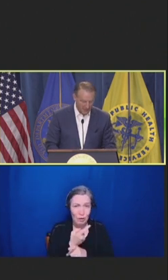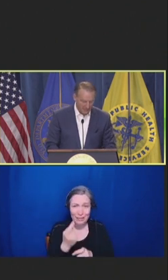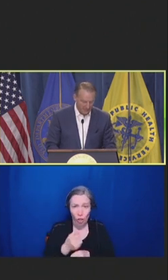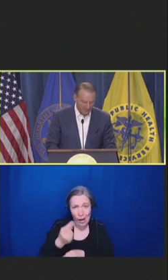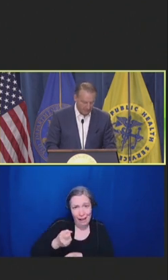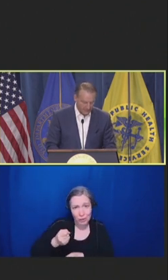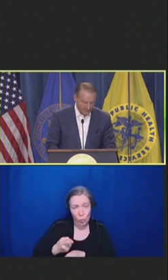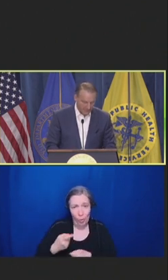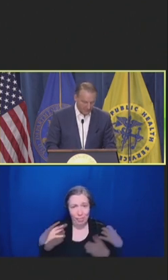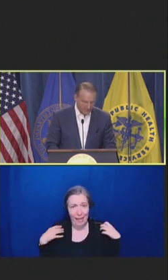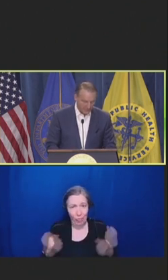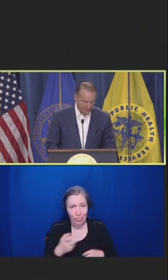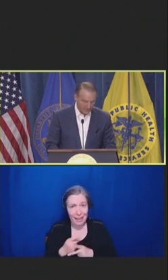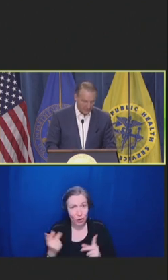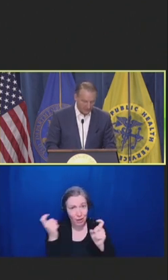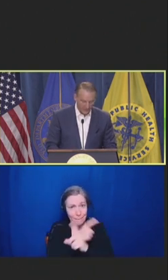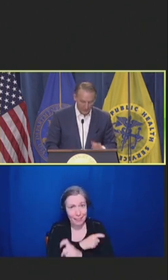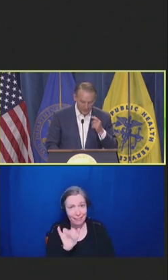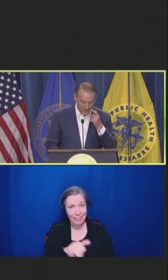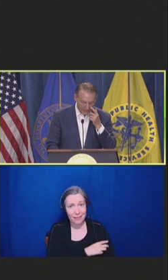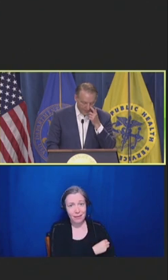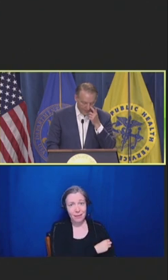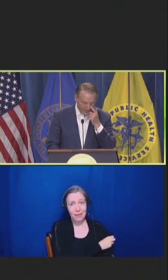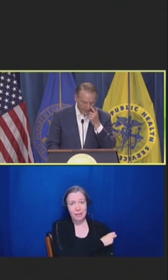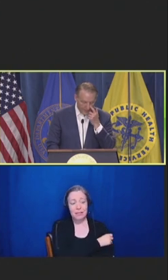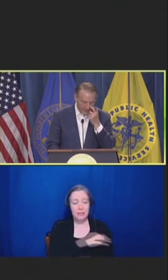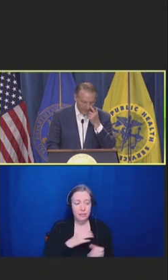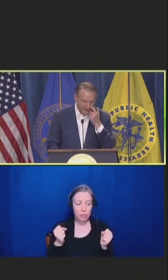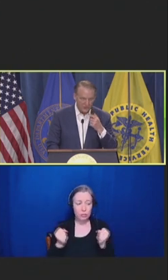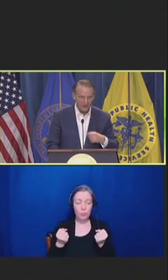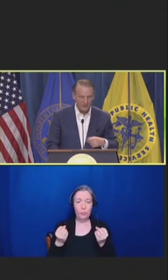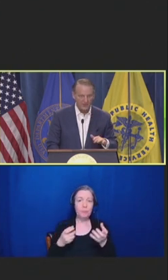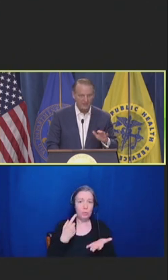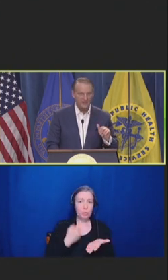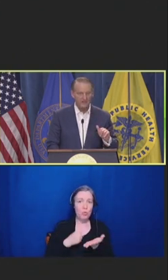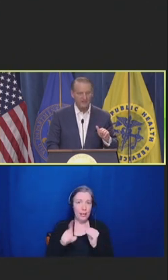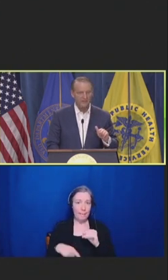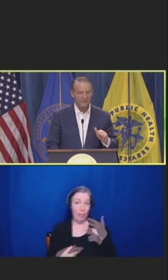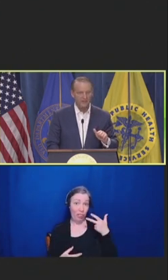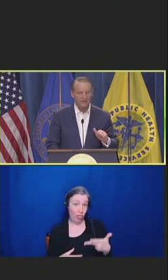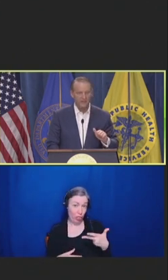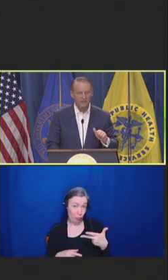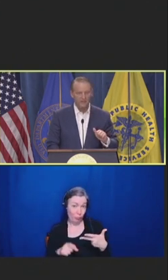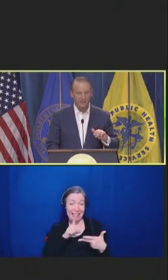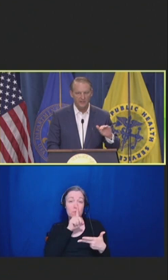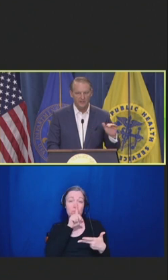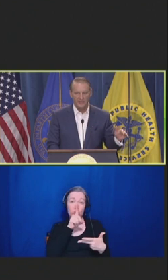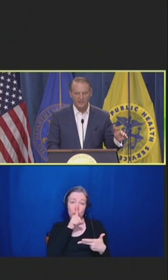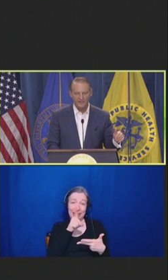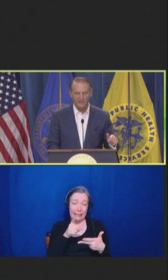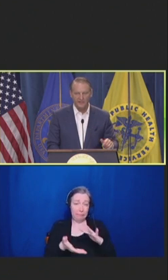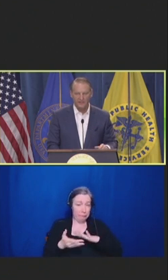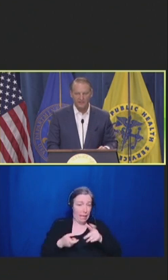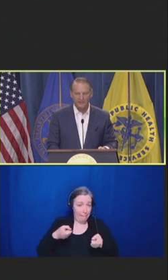So, let me talk a little bit about three administrative burdens that I think are really impacting